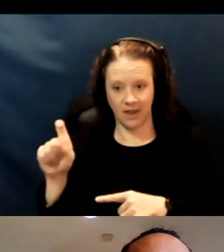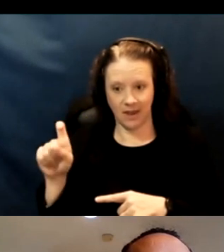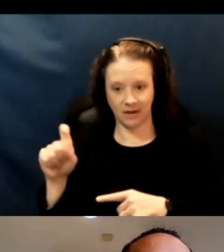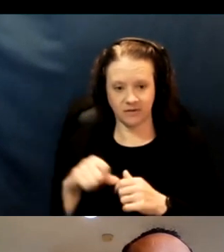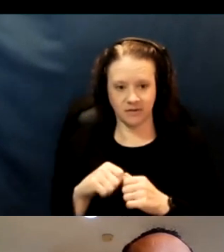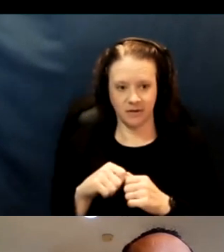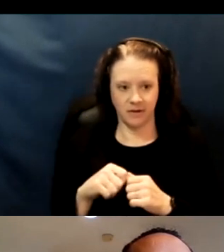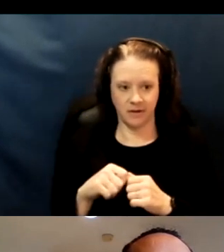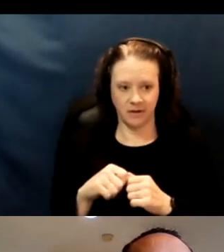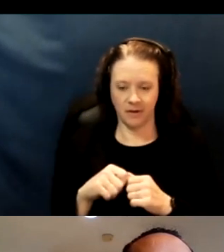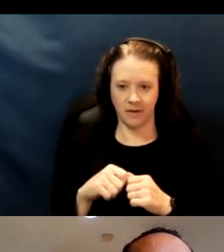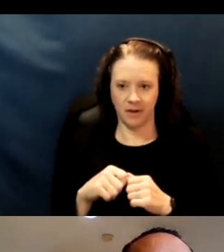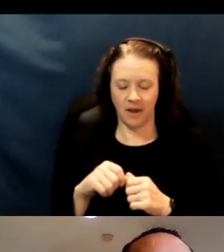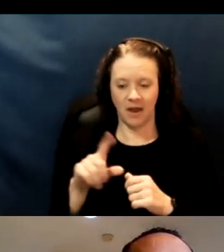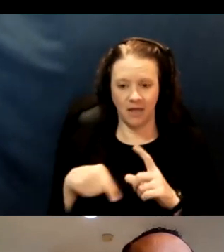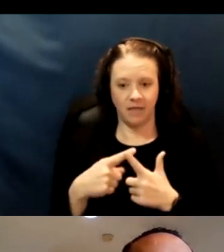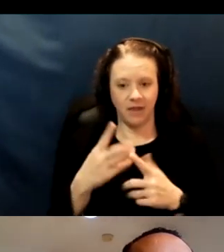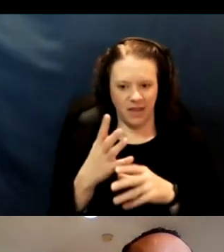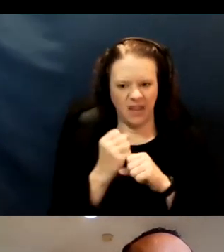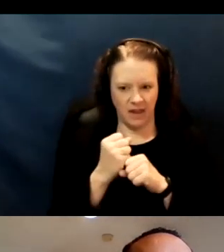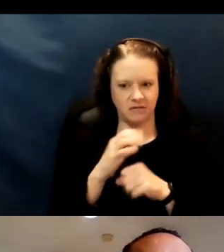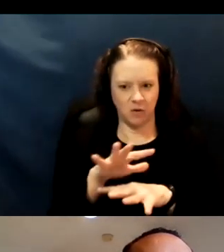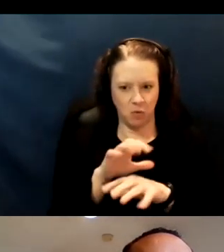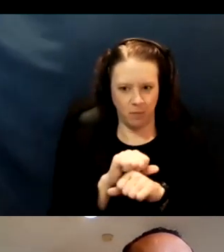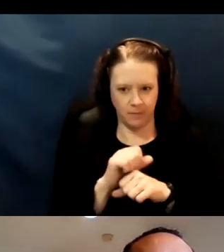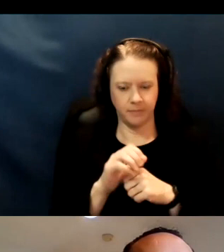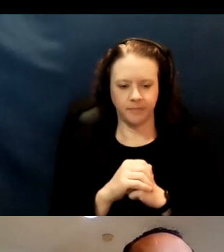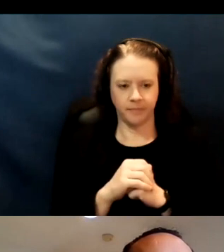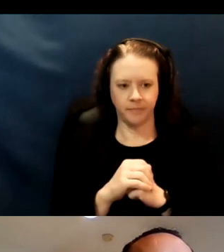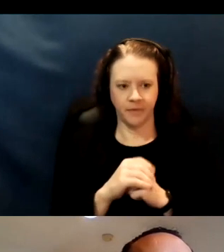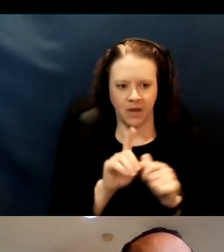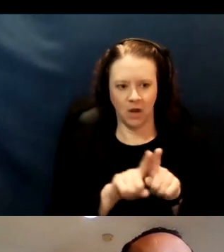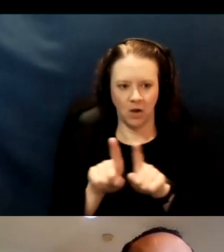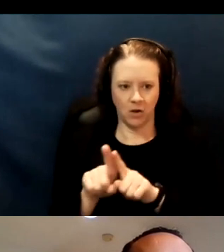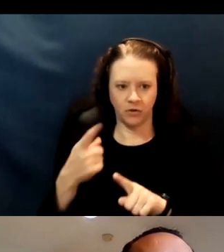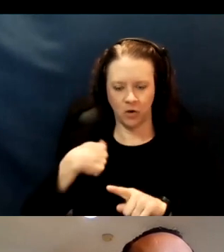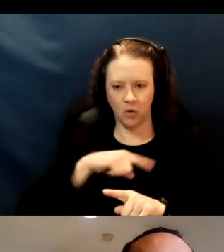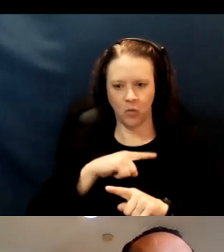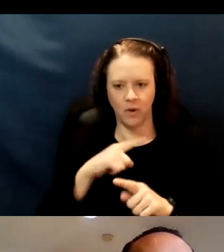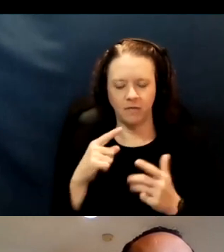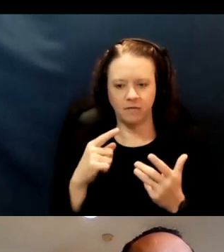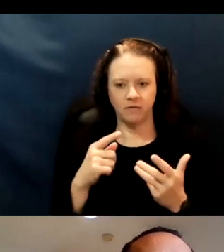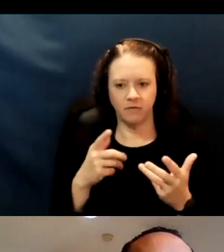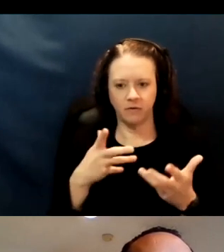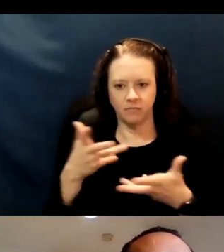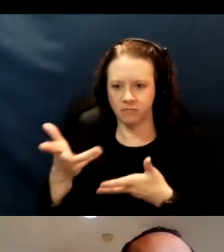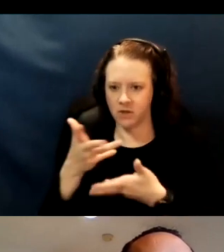to get an appointment. We've also been working to do a community outreach